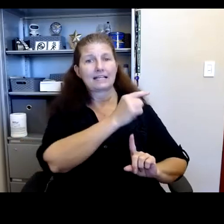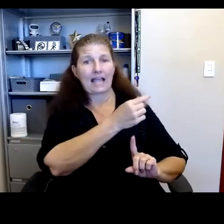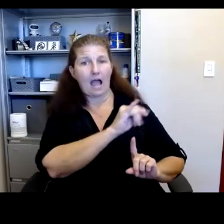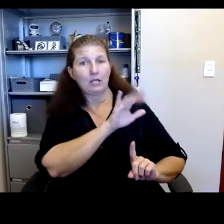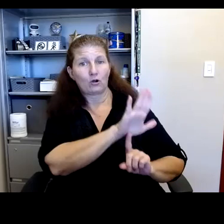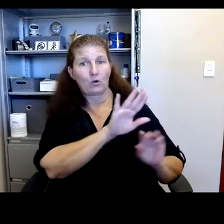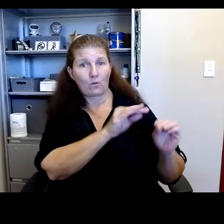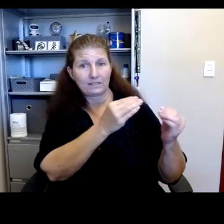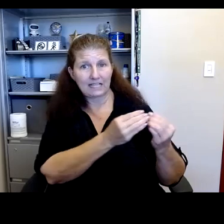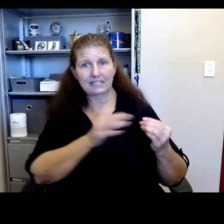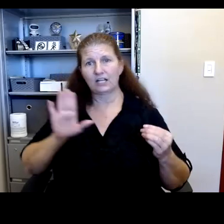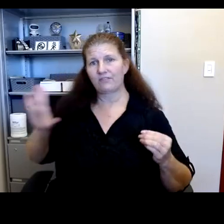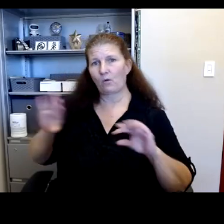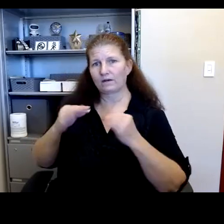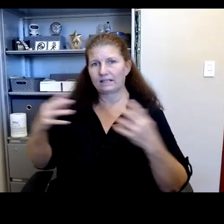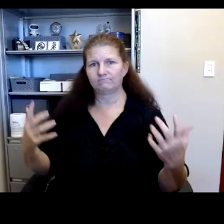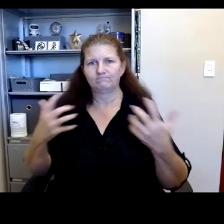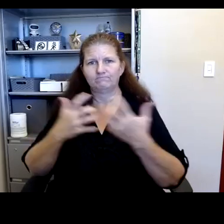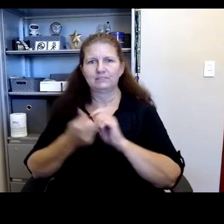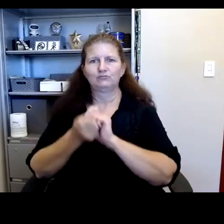Robyn Thomas: about seven years ago and rebranded as Giffords